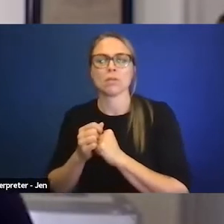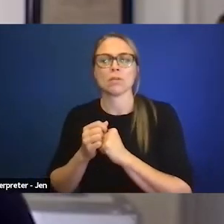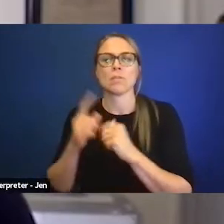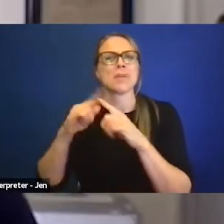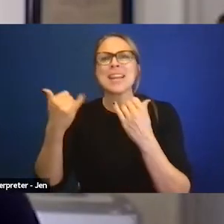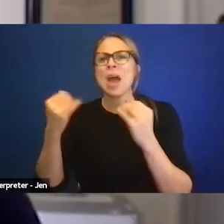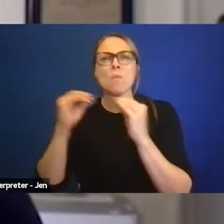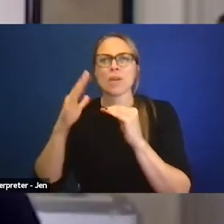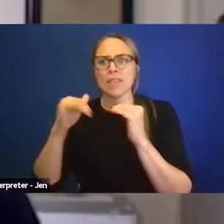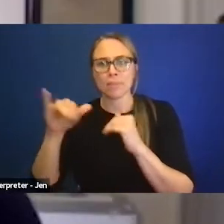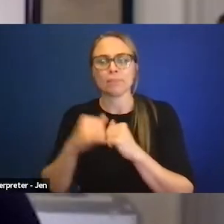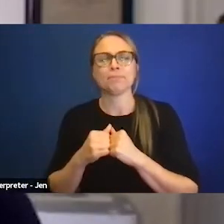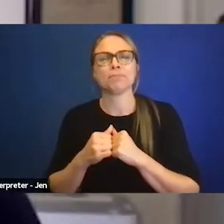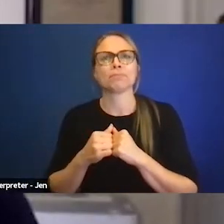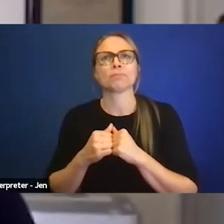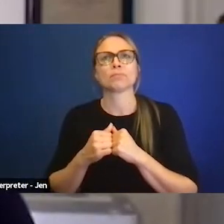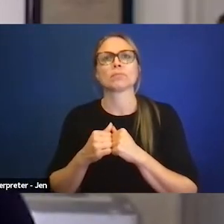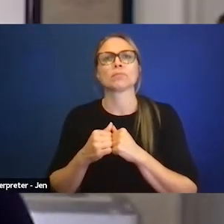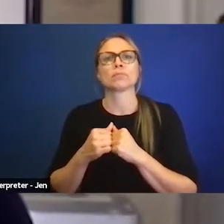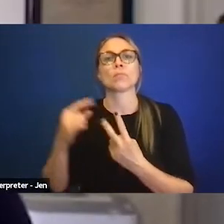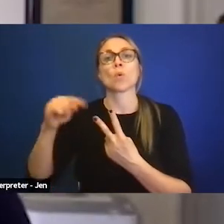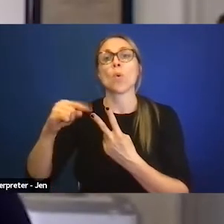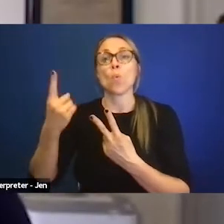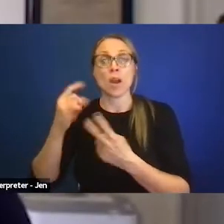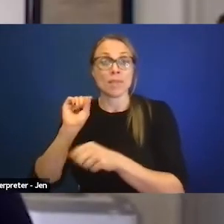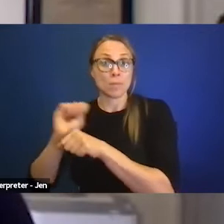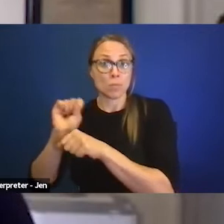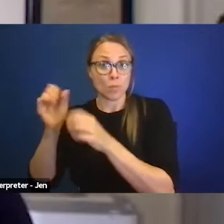So one of those people does work programmatically.